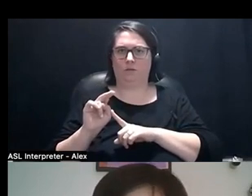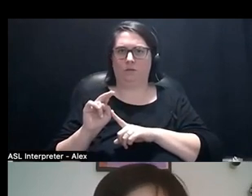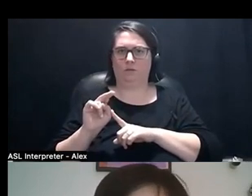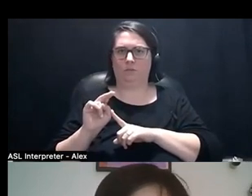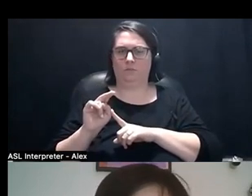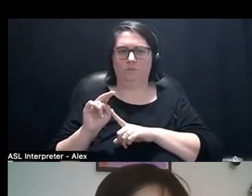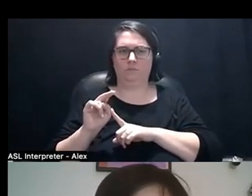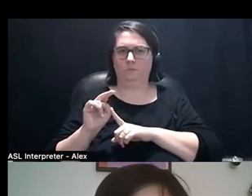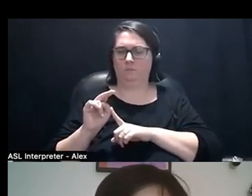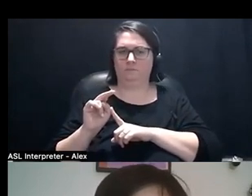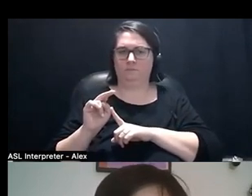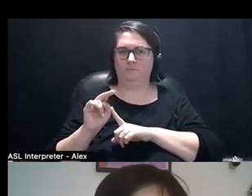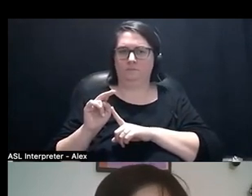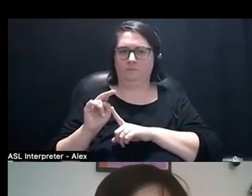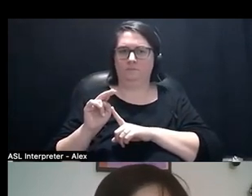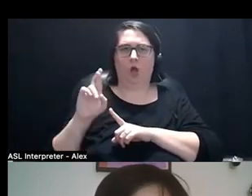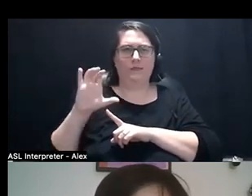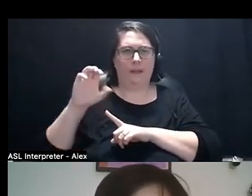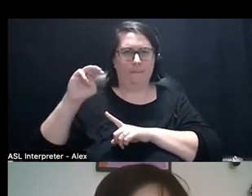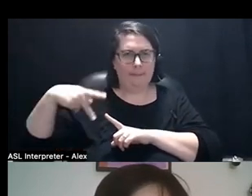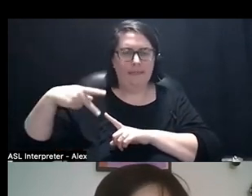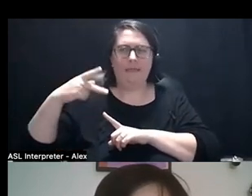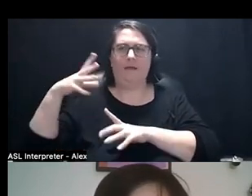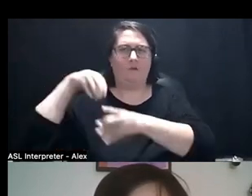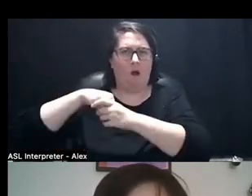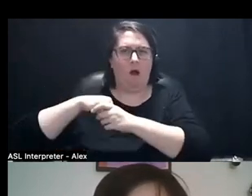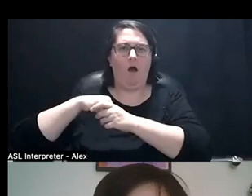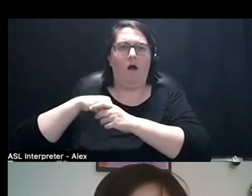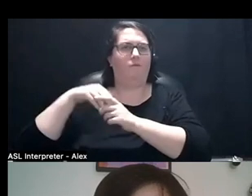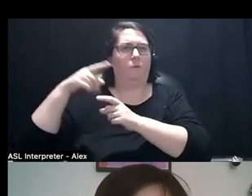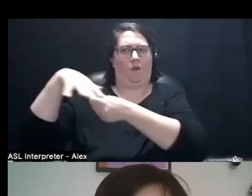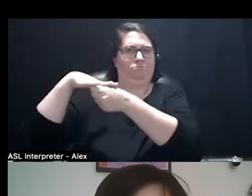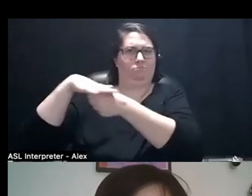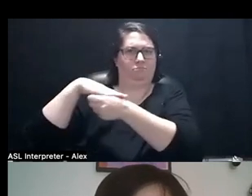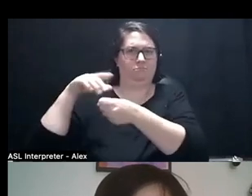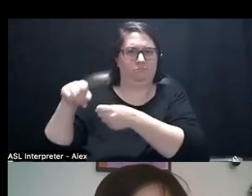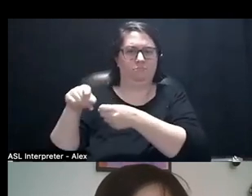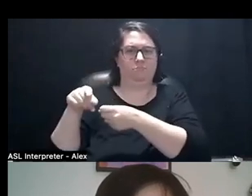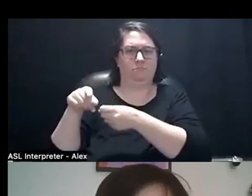corporate and RCMP uhm ... Oh my god.